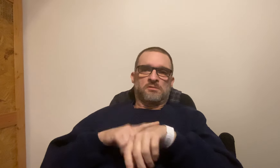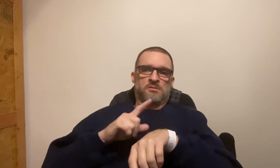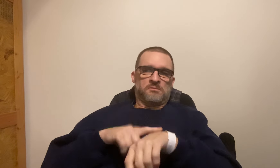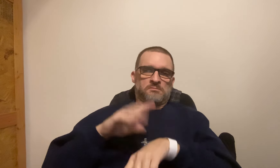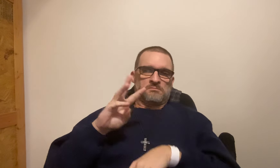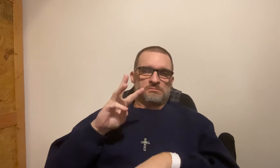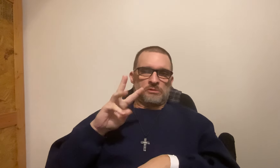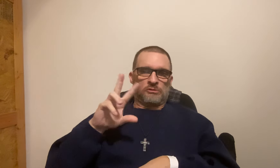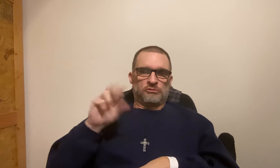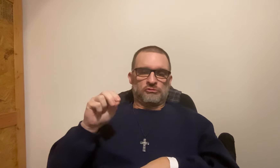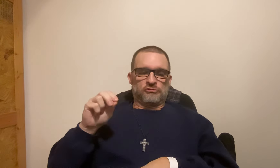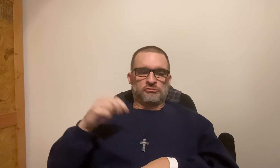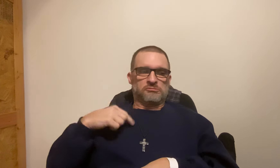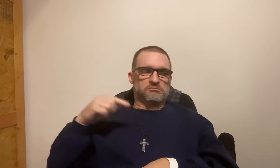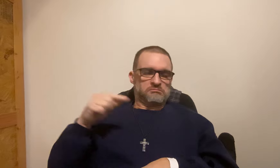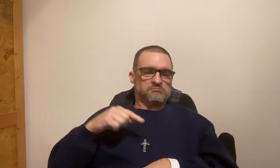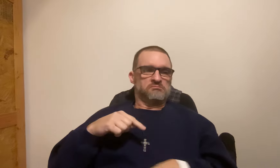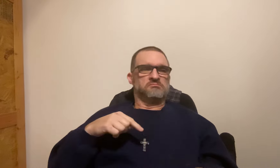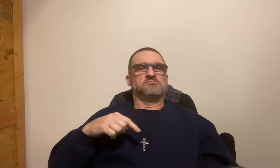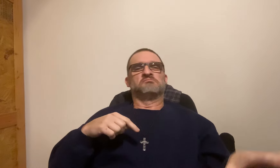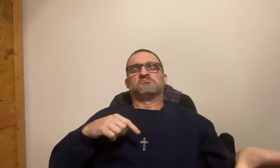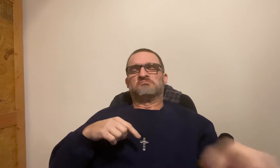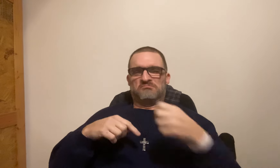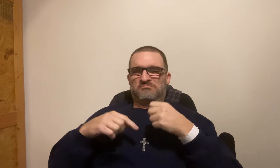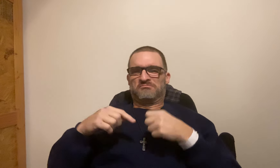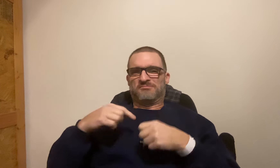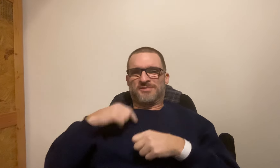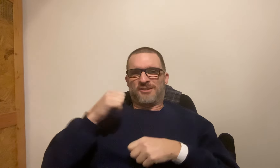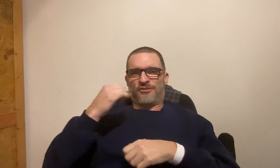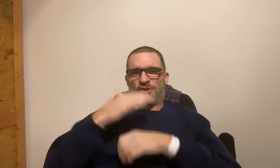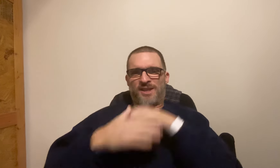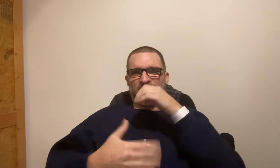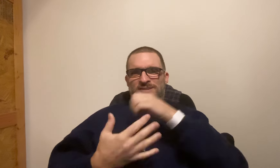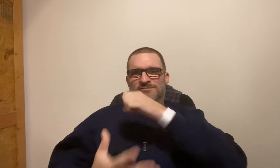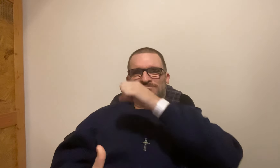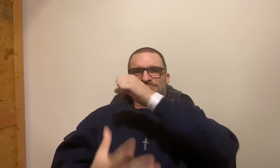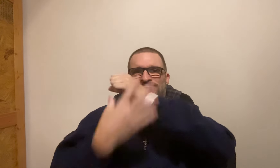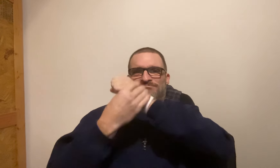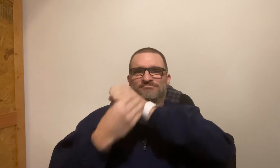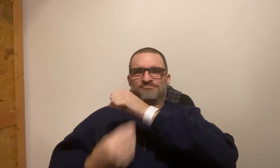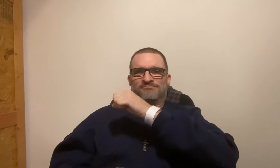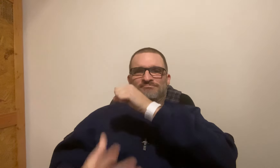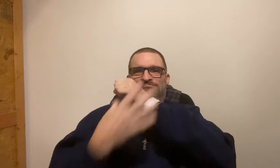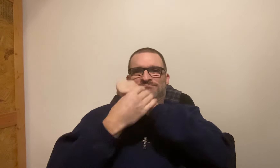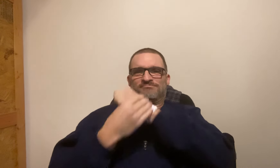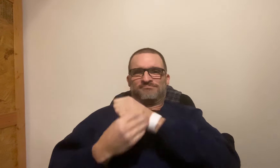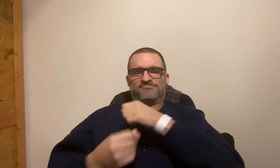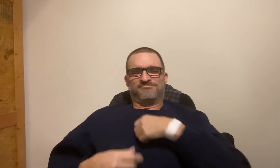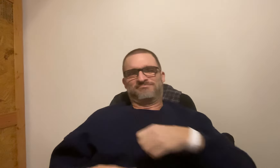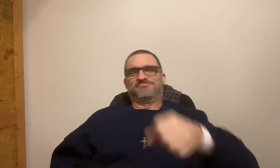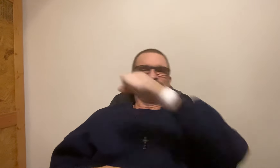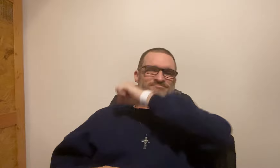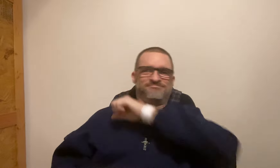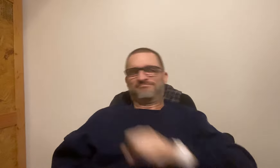That was a sign it's medicine time. 6:30. I reached for the medicine bottle. Then I felt like another hand was reaching out to grab me.